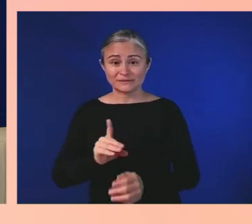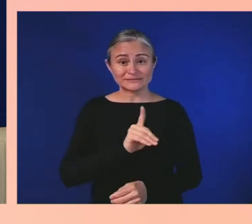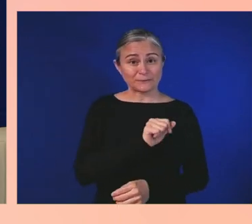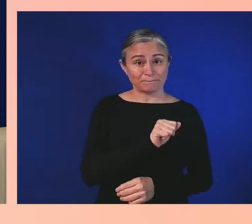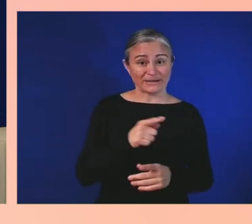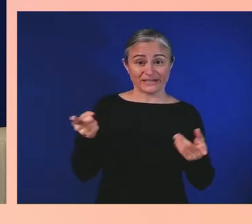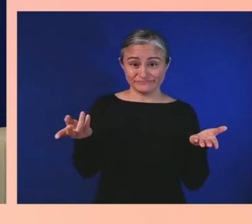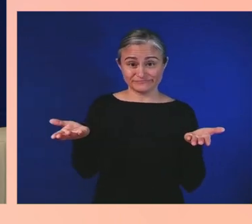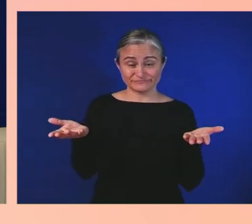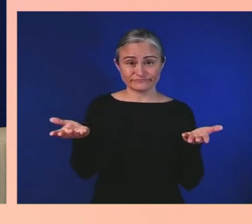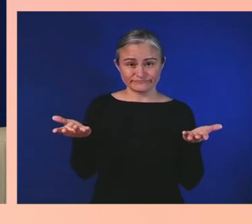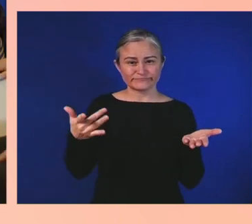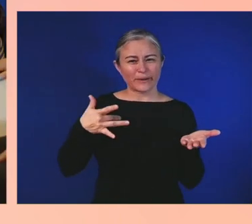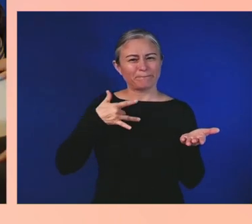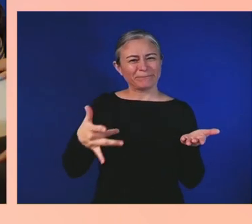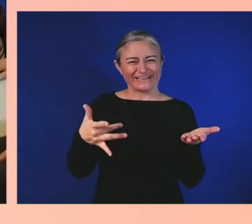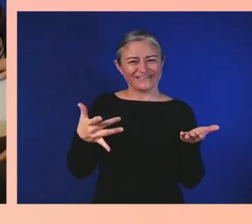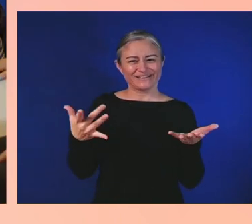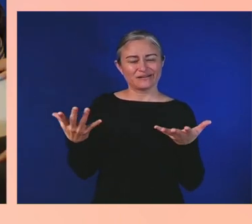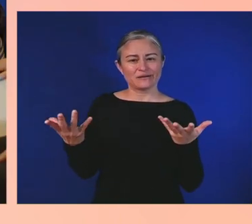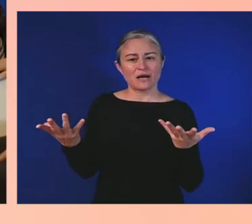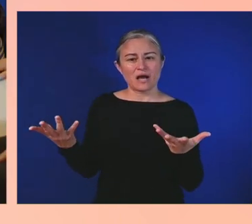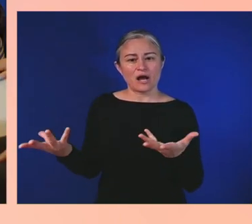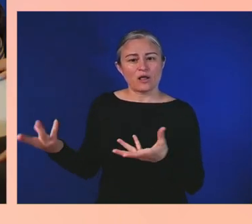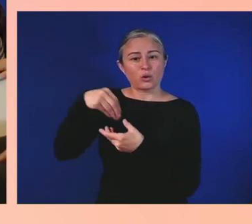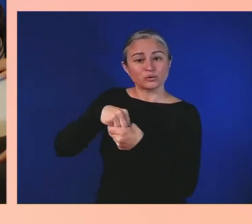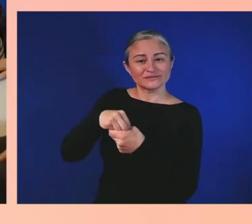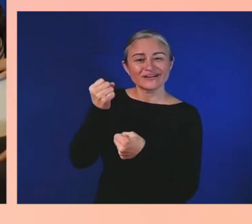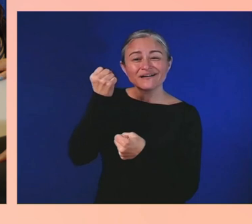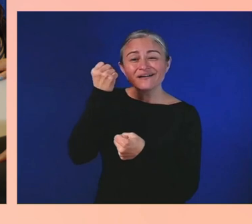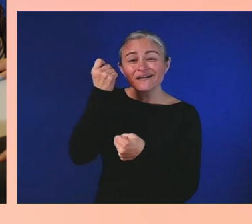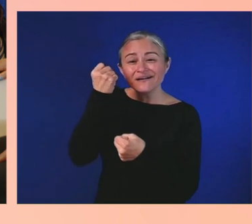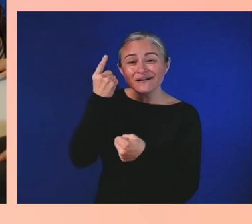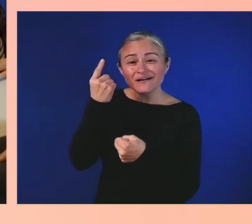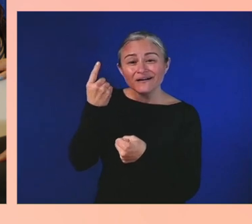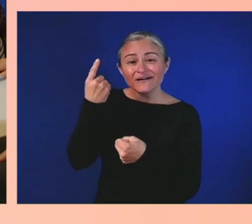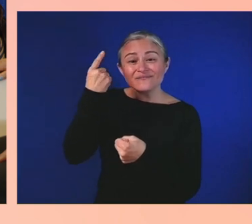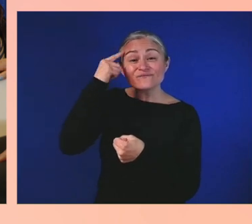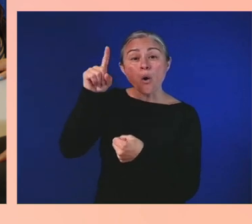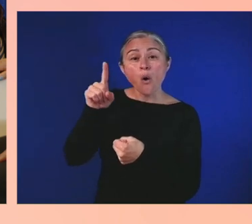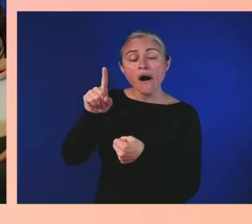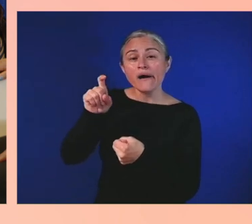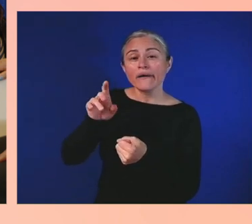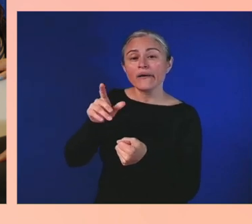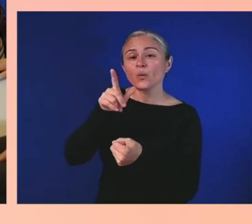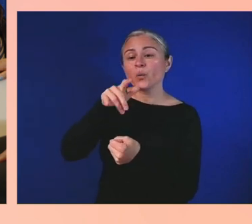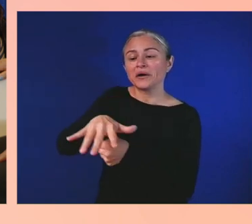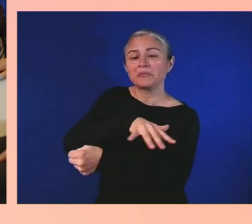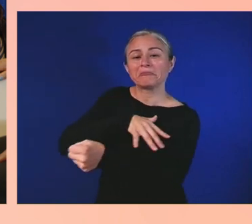There are literal schools that are schools of inclusion, and they would be 98 percent minority,